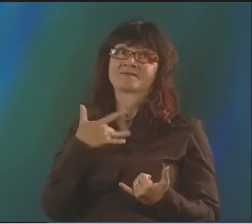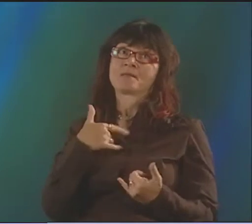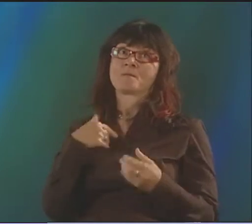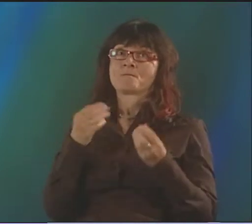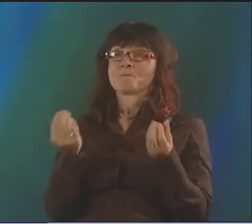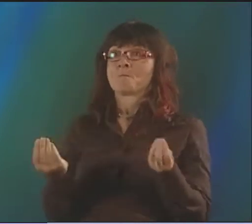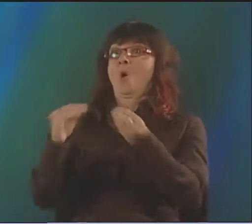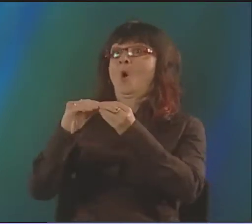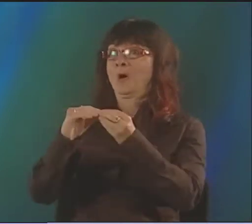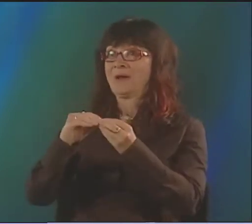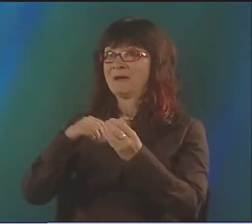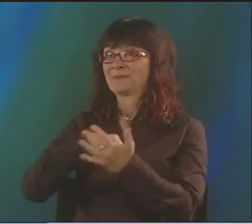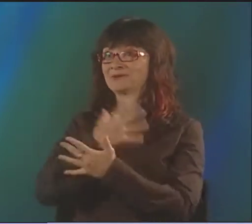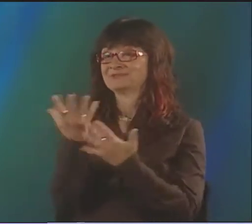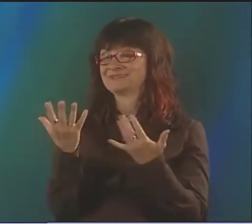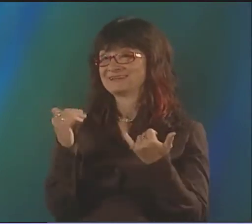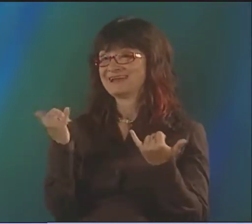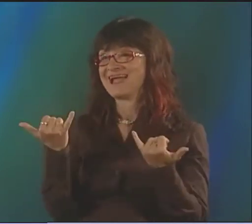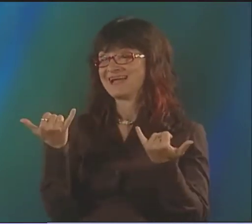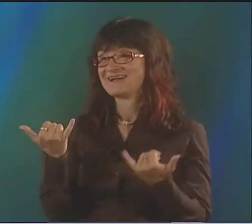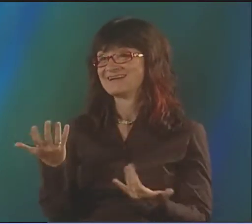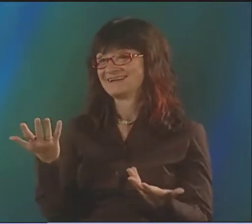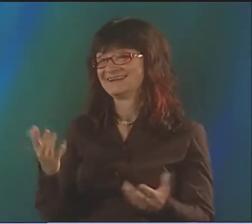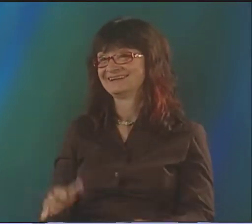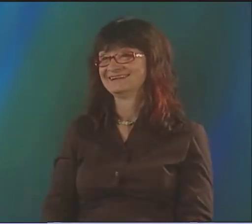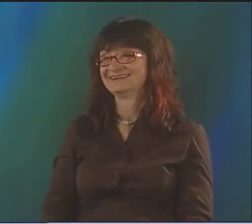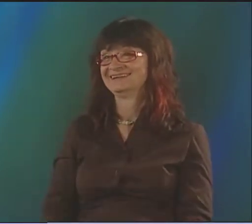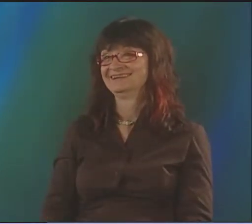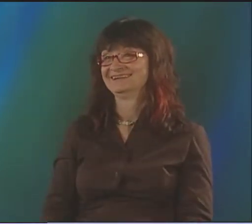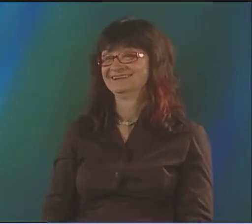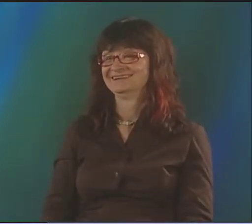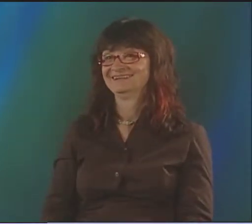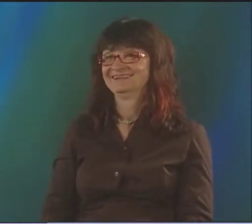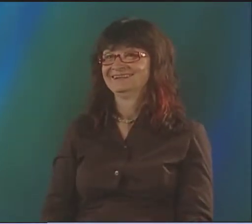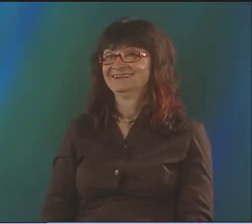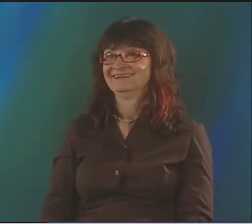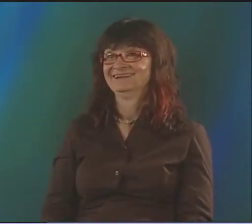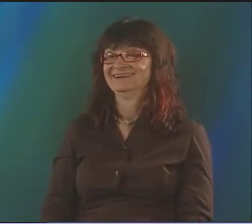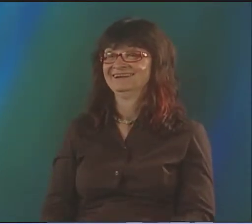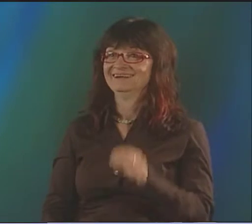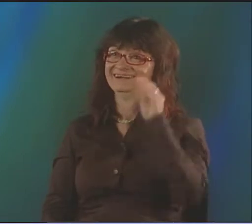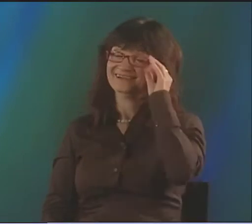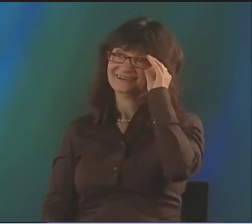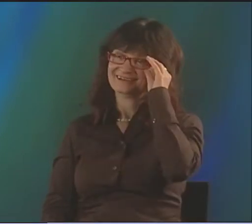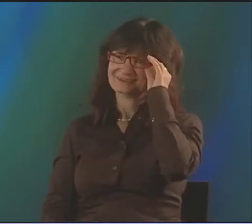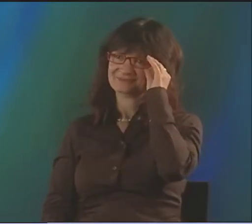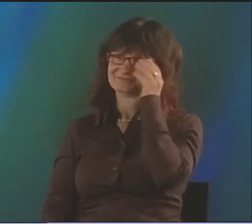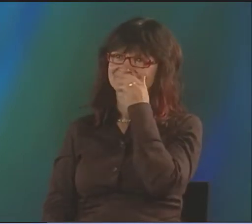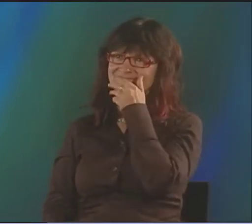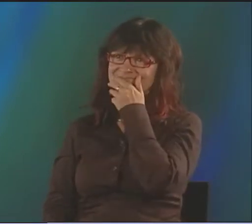AND I FEEL THAT NOW I'M EVEN MORE OF A POET THAN I EVER WAS, AND I'M MORE INTO POETRY THAN I'VE EVER BEEN.